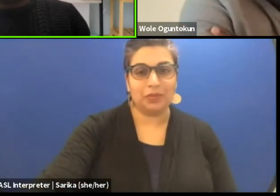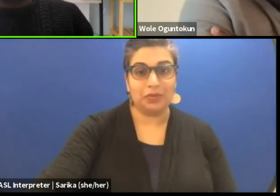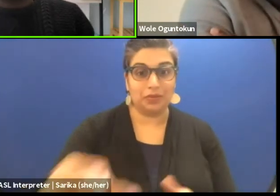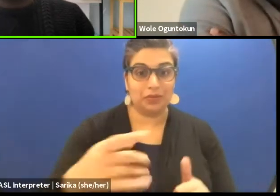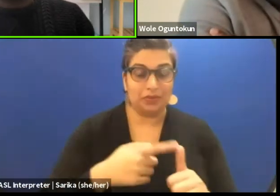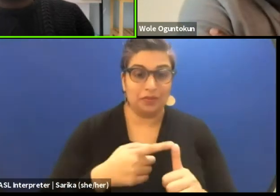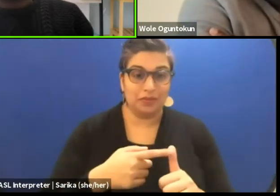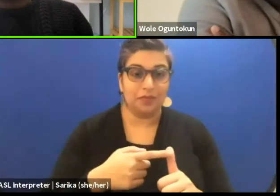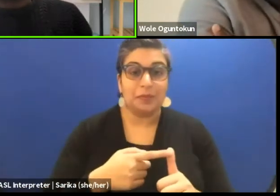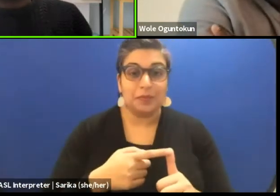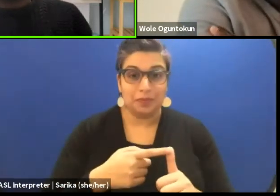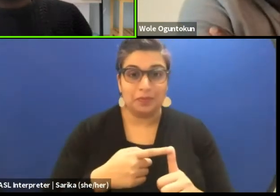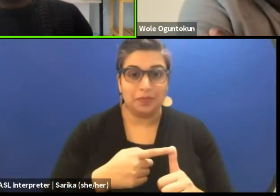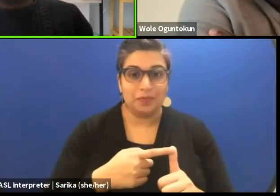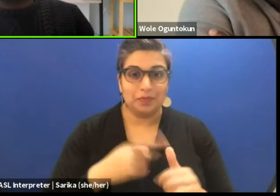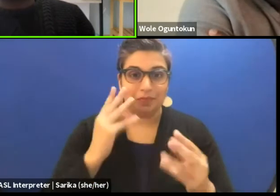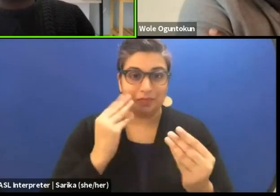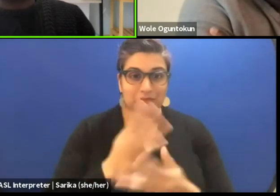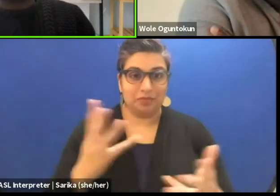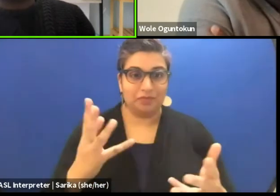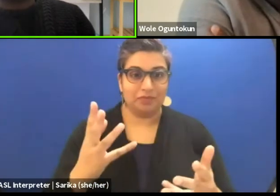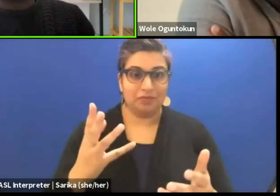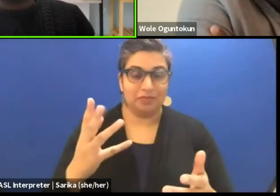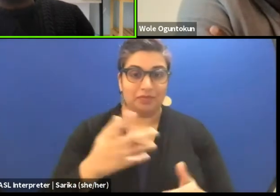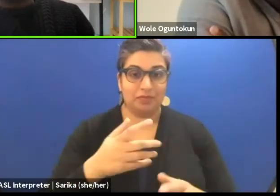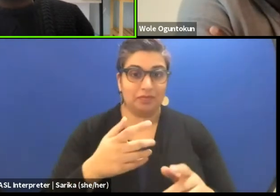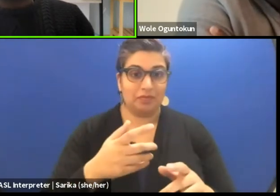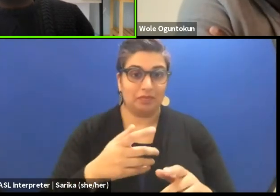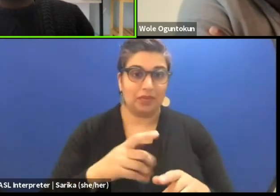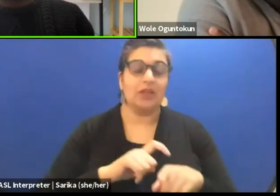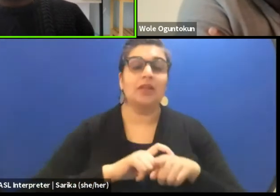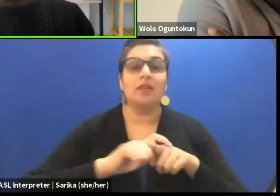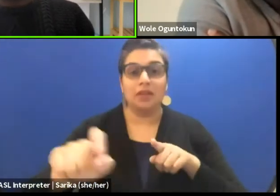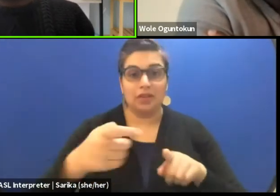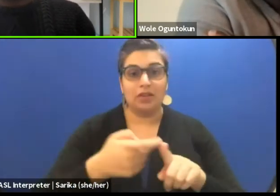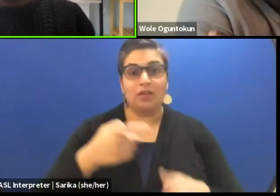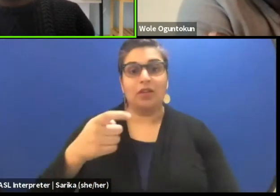I am dialing in today from Regina, Saskatchewan.